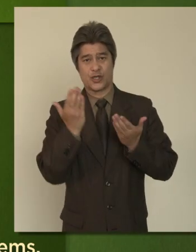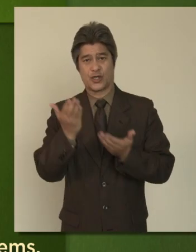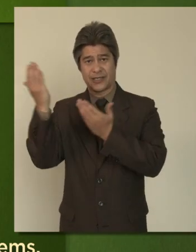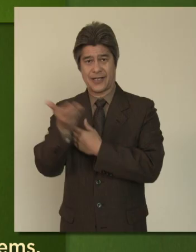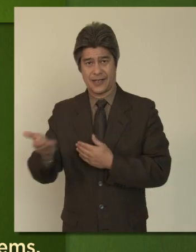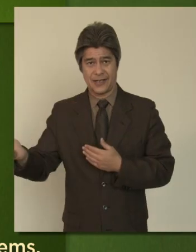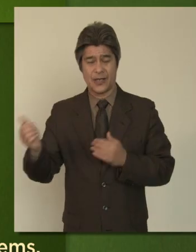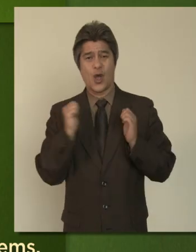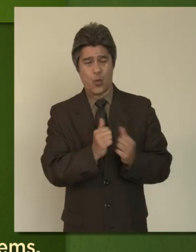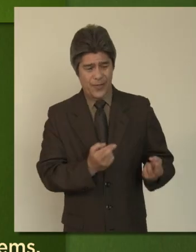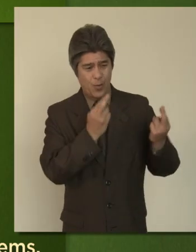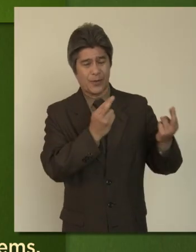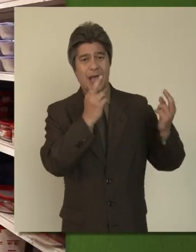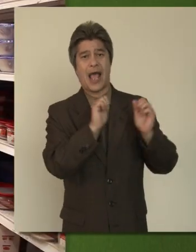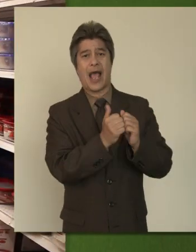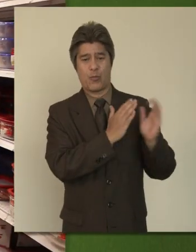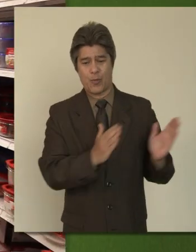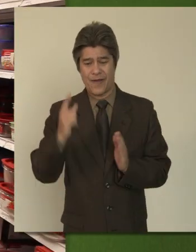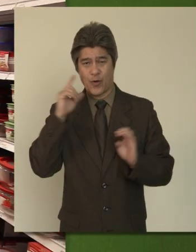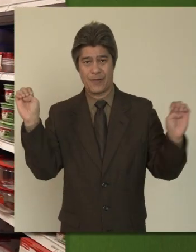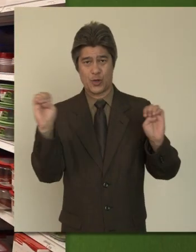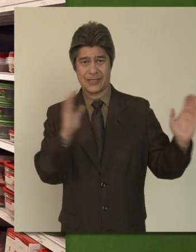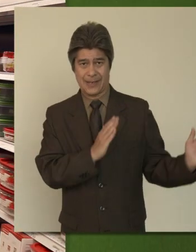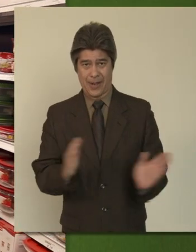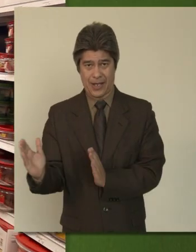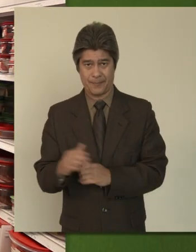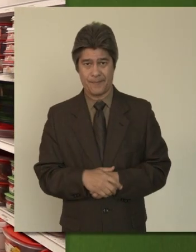recommendations for how to prepare a family emergency plan.